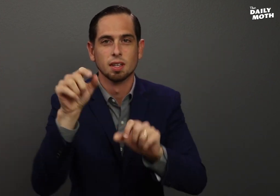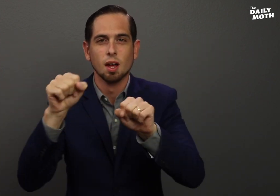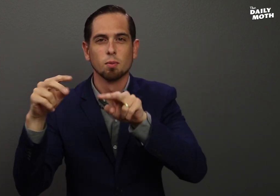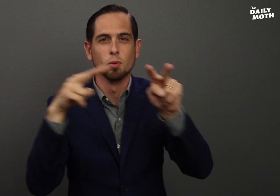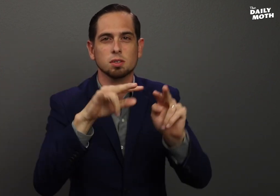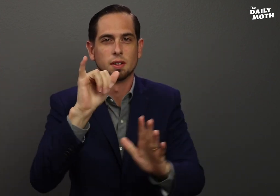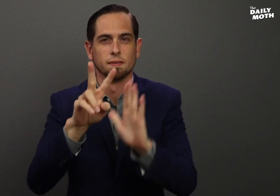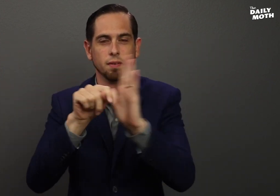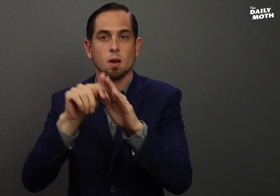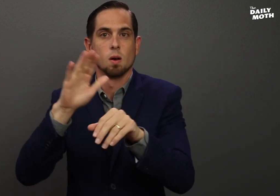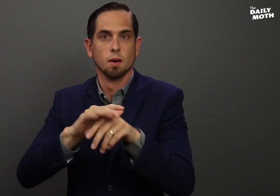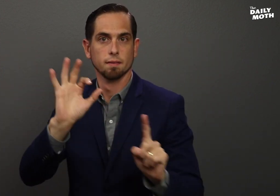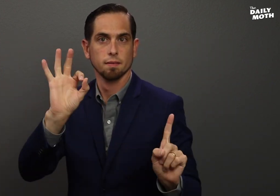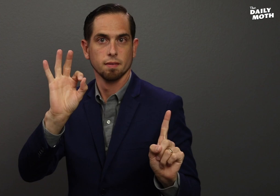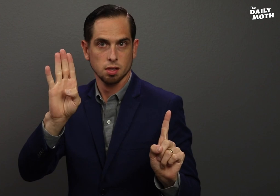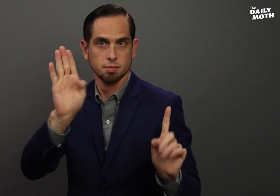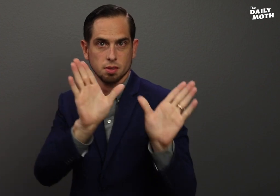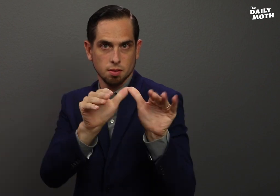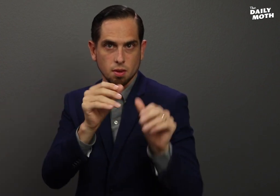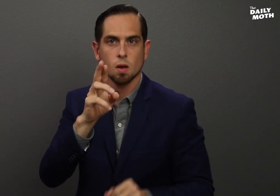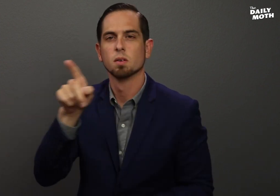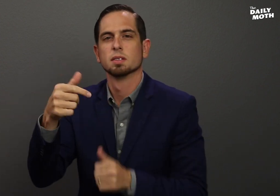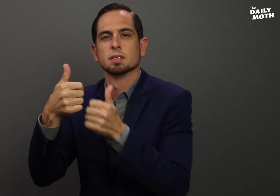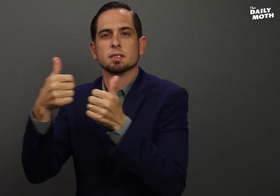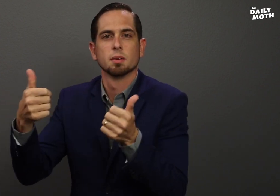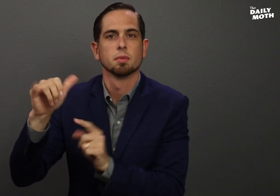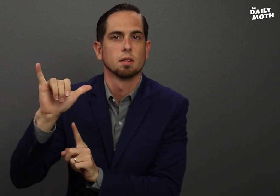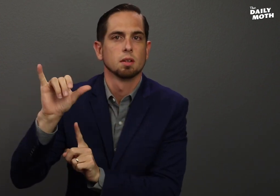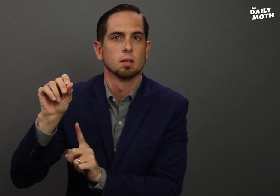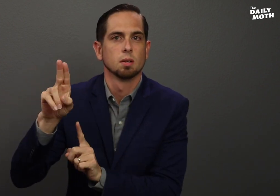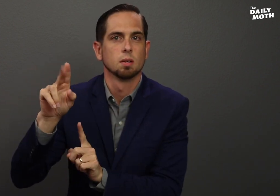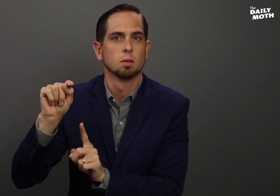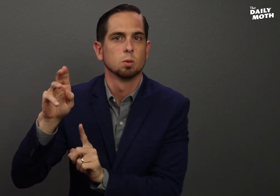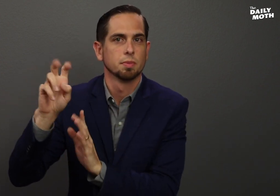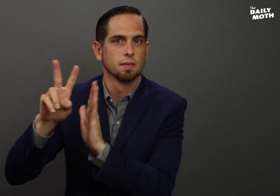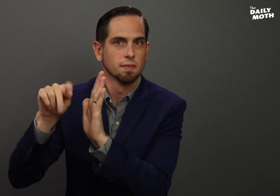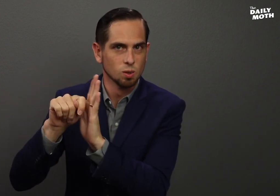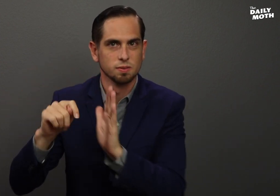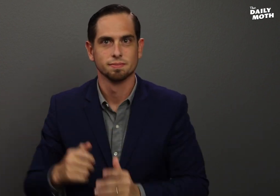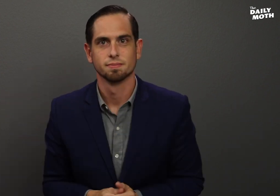You can watch the video on Facebook or on a separate YouTube video.